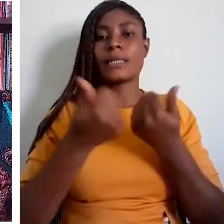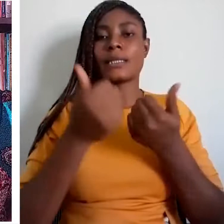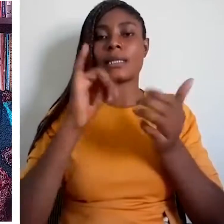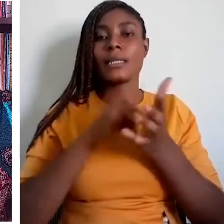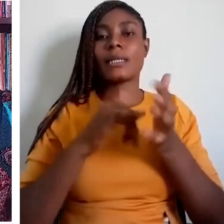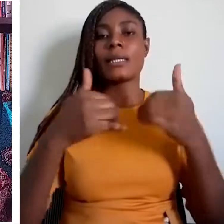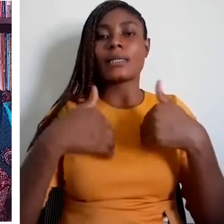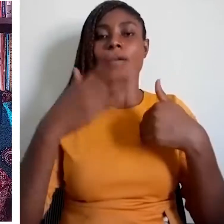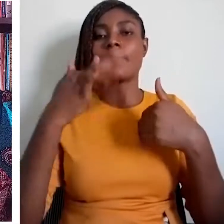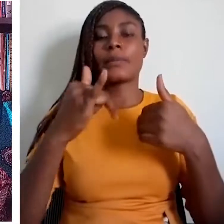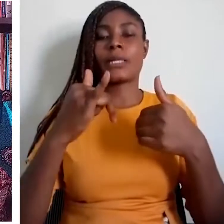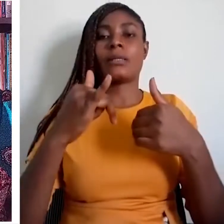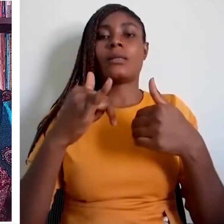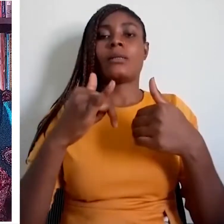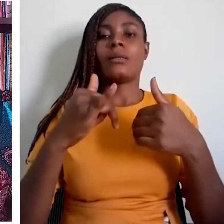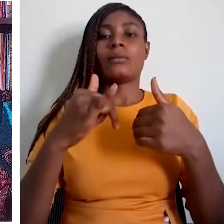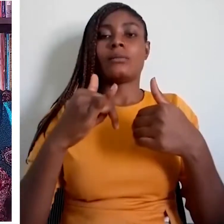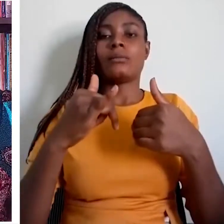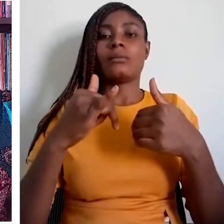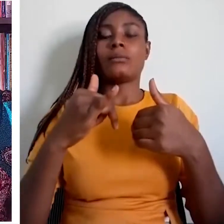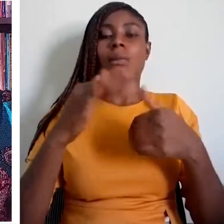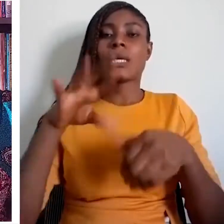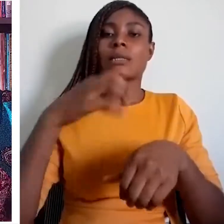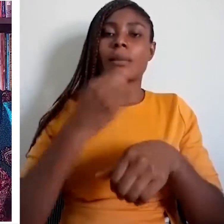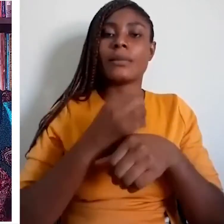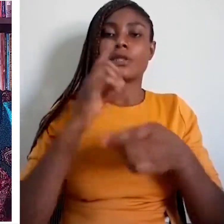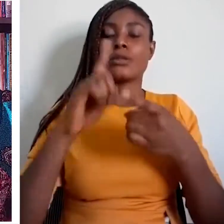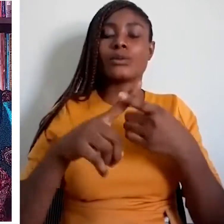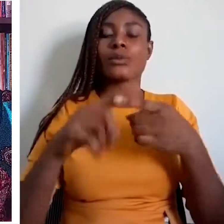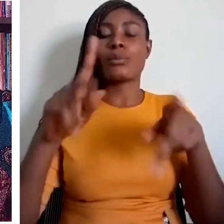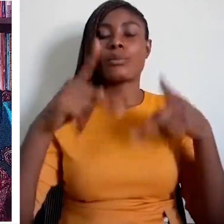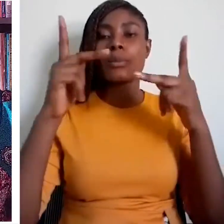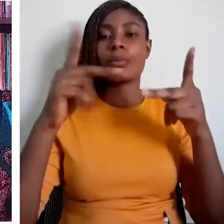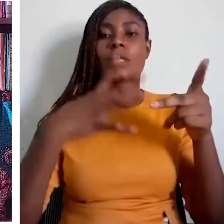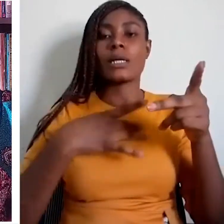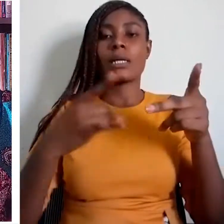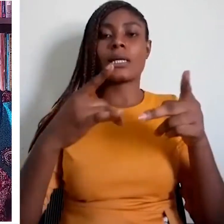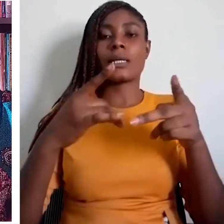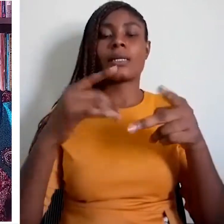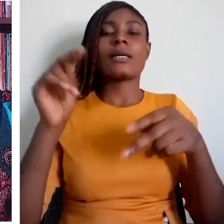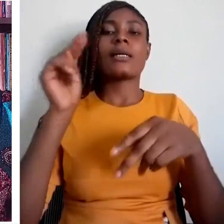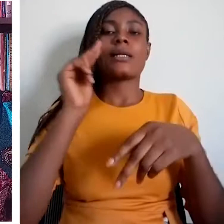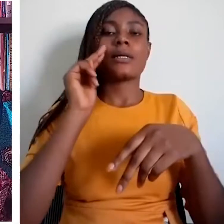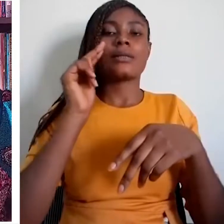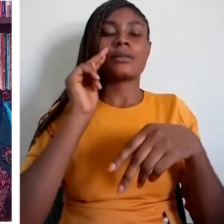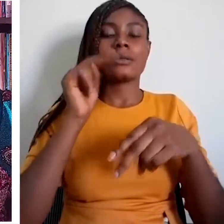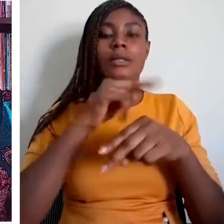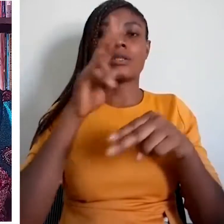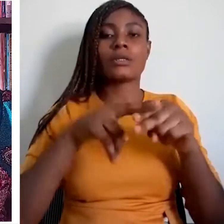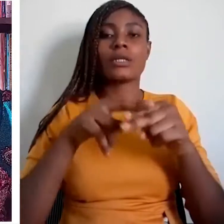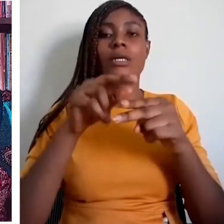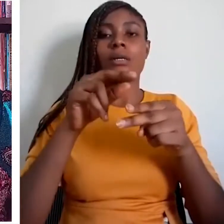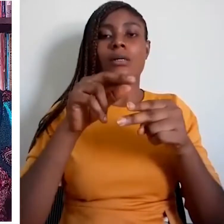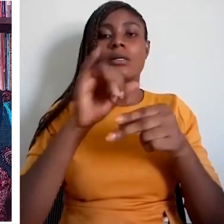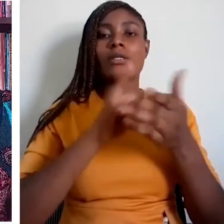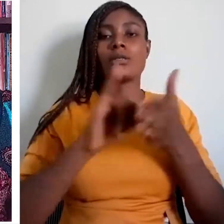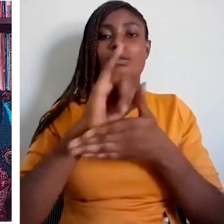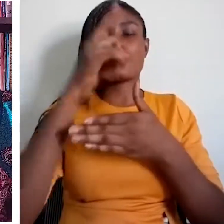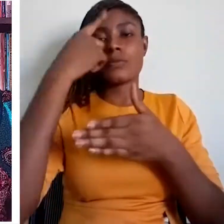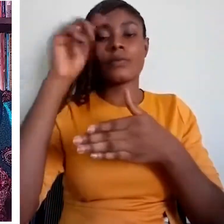their economic and social development and to this end will endeavour to formulate a national policy in regard to languages. The African States should prepare and implement the reforms necessary for the introduction of African languages into education. To this end each state may choose one or more languages. The introduction of African languages at all levels of education should have to go hand-in-hand with literacy work among the people at large. The African Union has done a lot to encourage the use of African languages in different